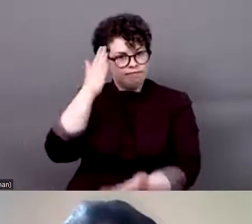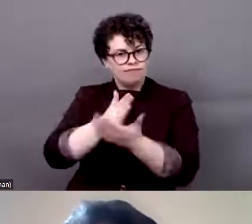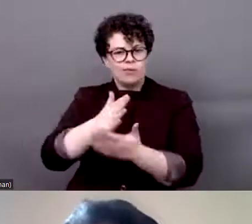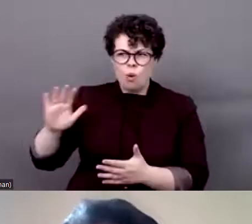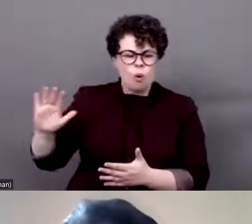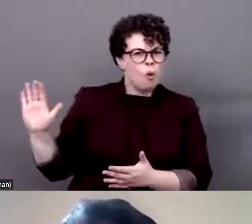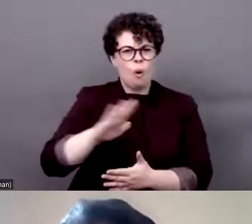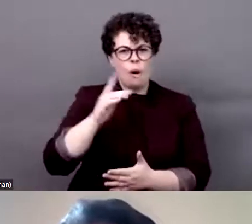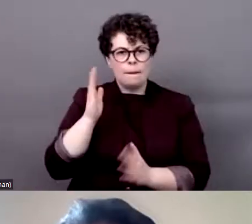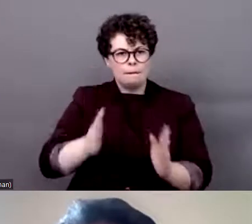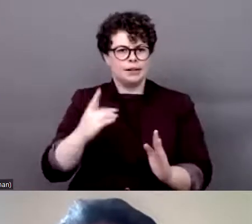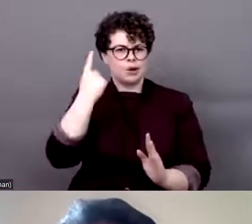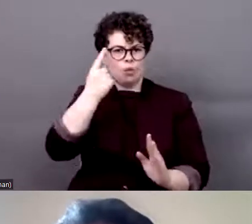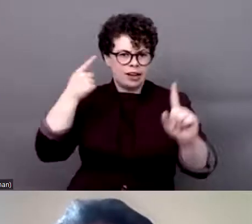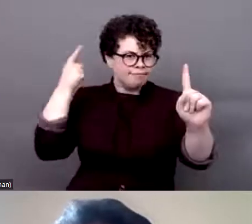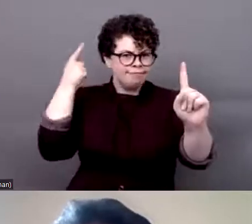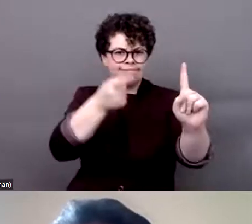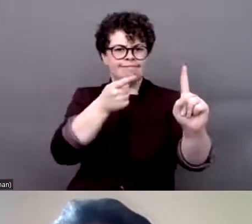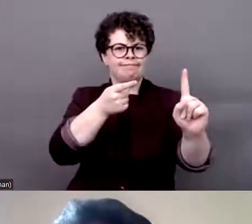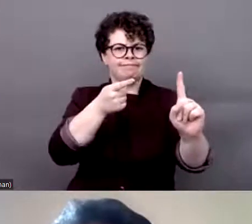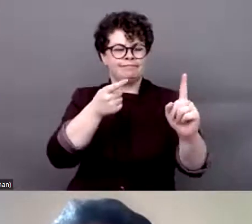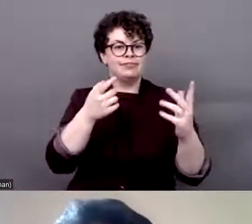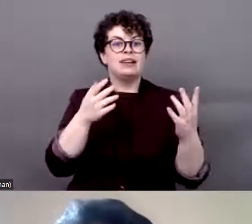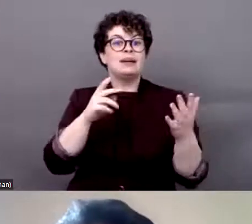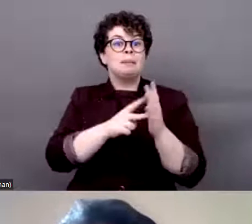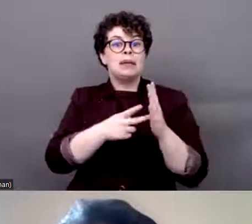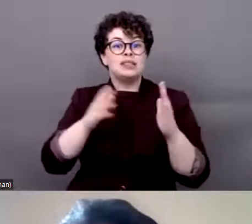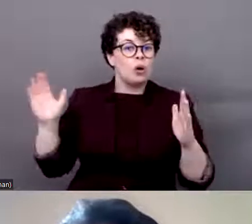a common agenda in which indigenous persons with